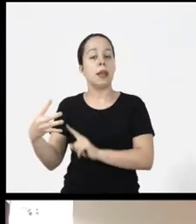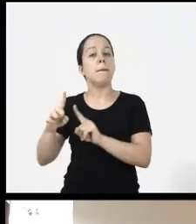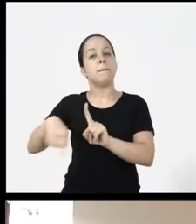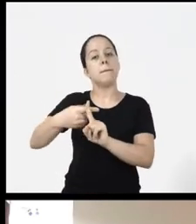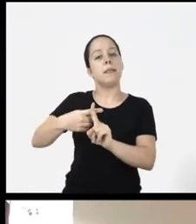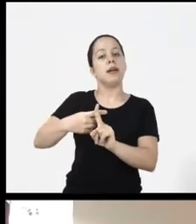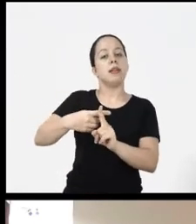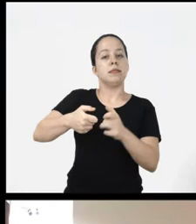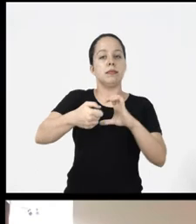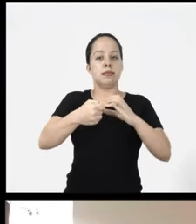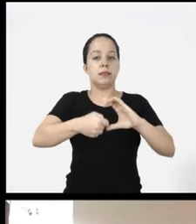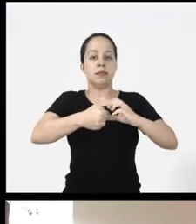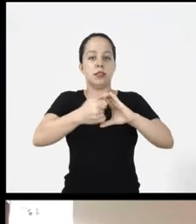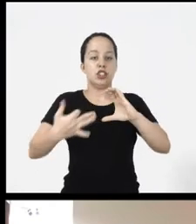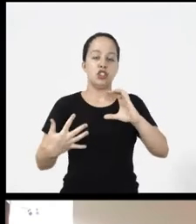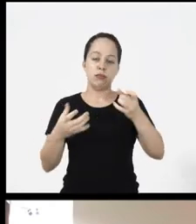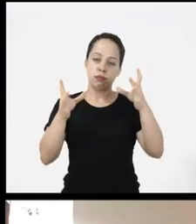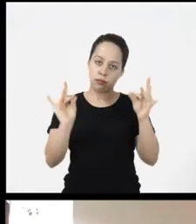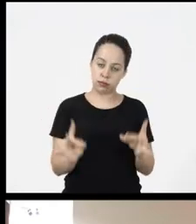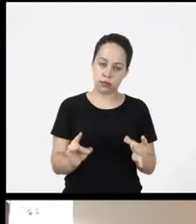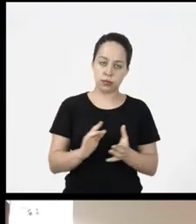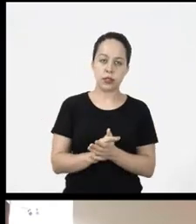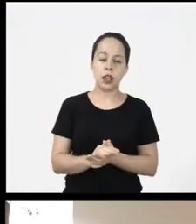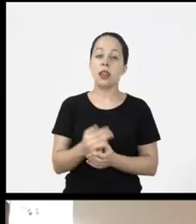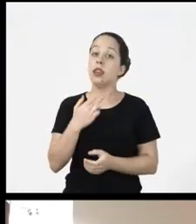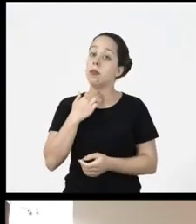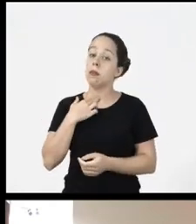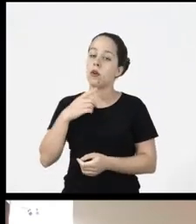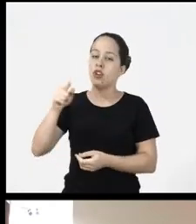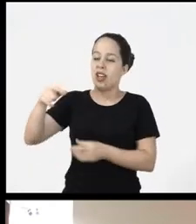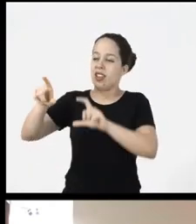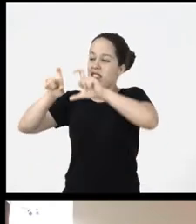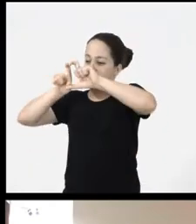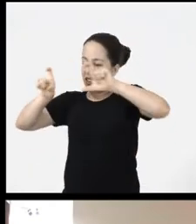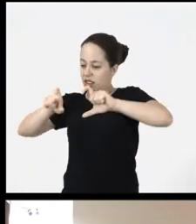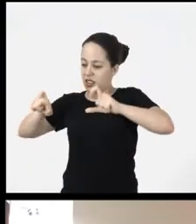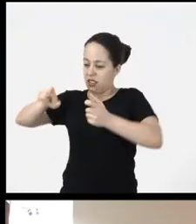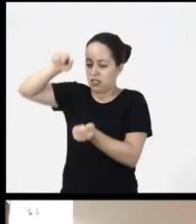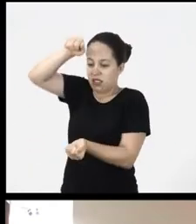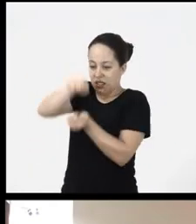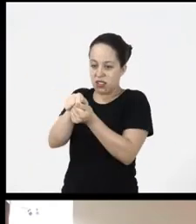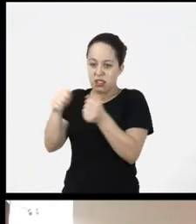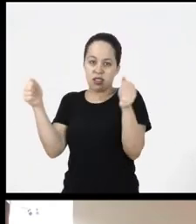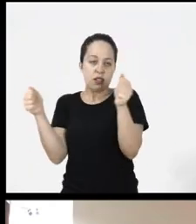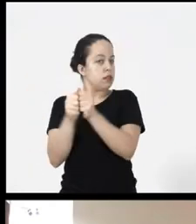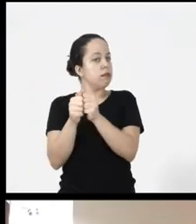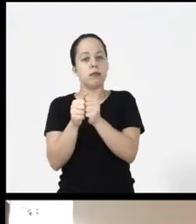use tables, there are rows and columns in schools, as this is the one I present here, so everything